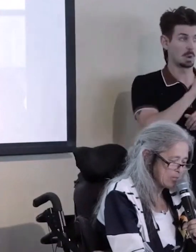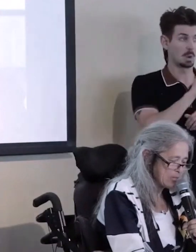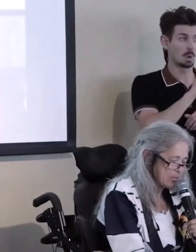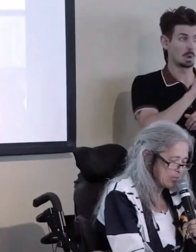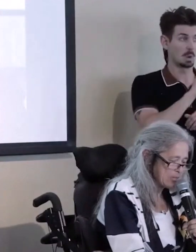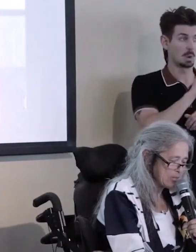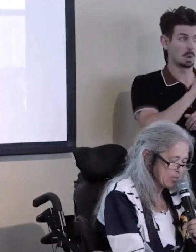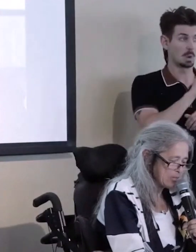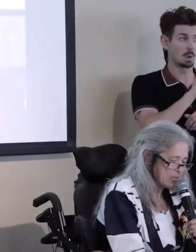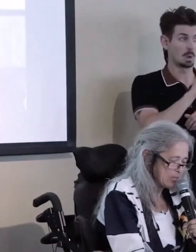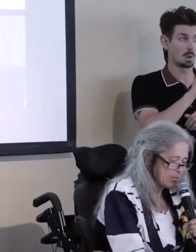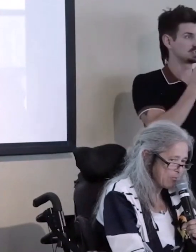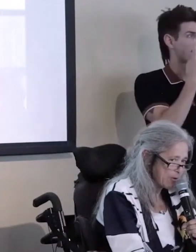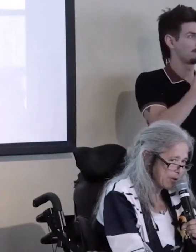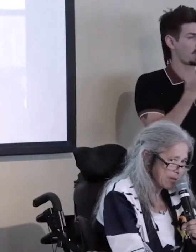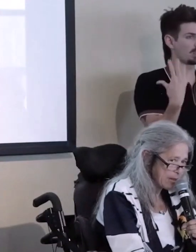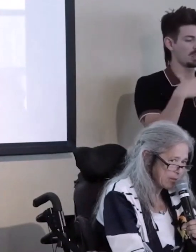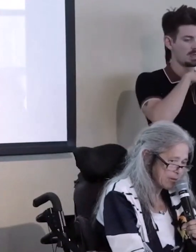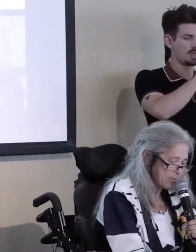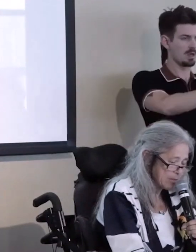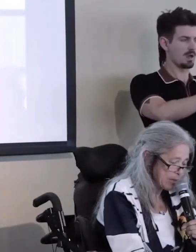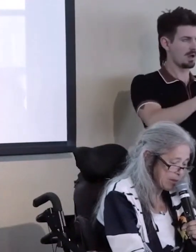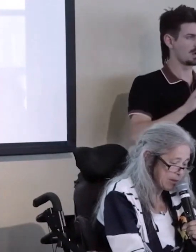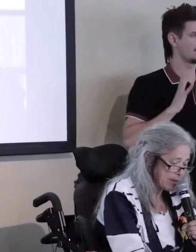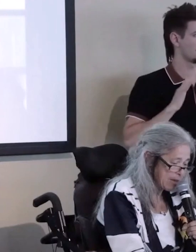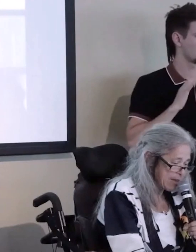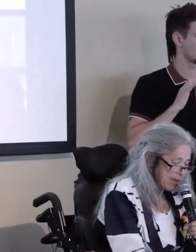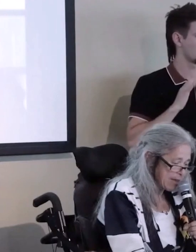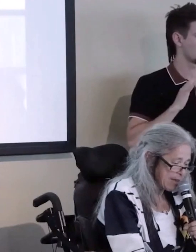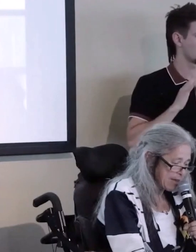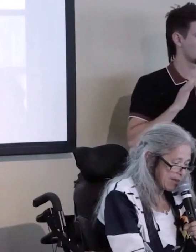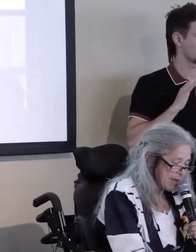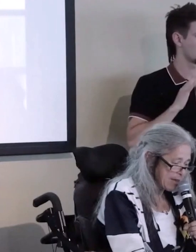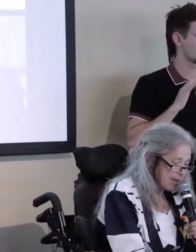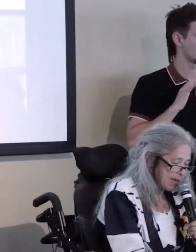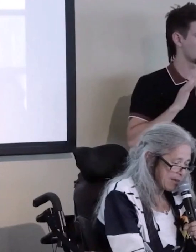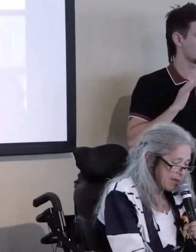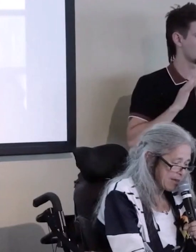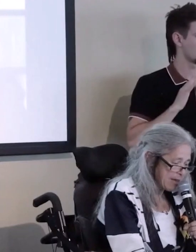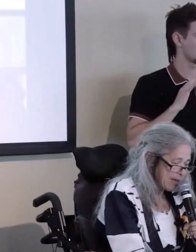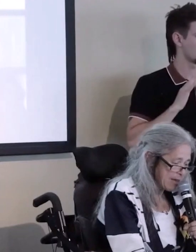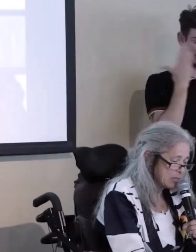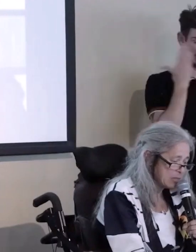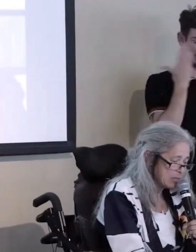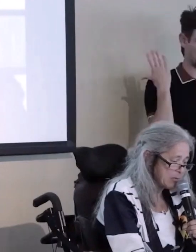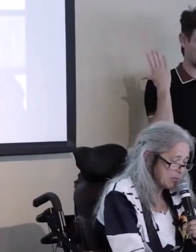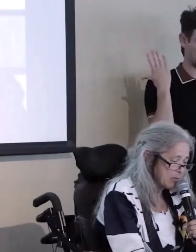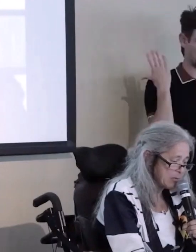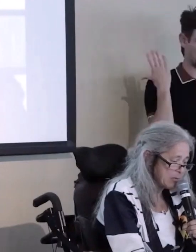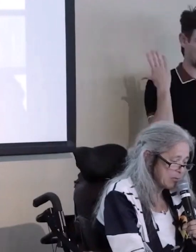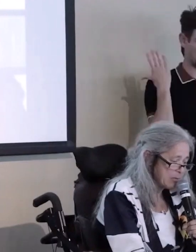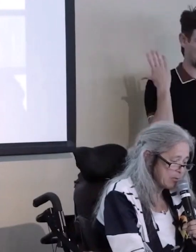And this again was well before online learning was a thing... Uhm... And she promoted this really as a way to make learning accessible,